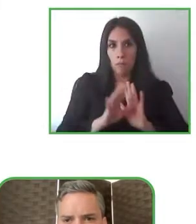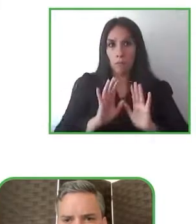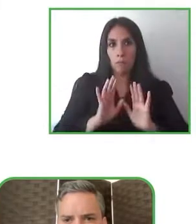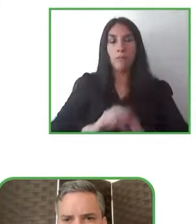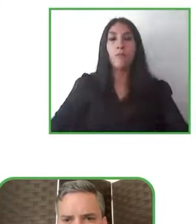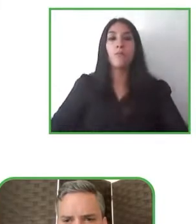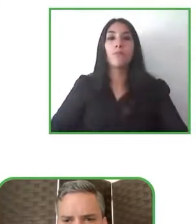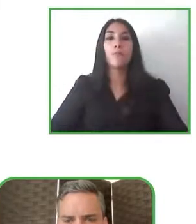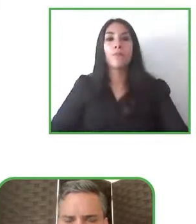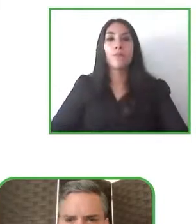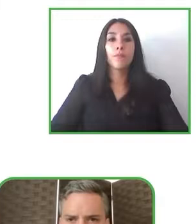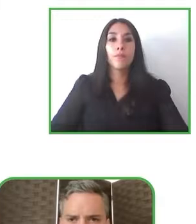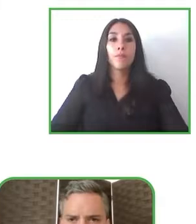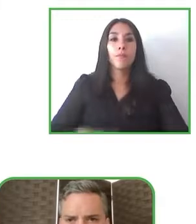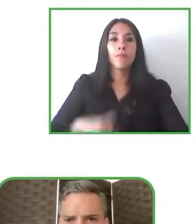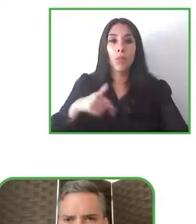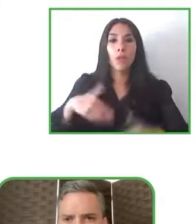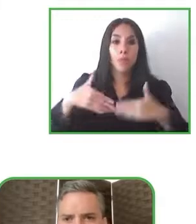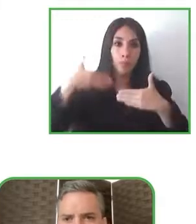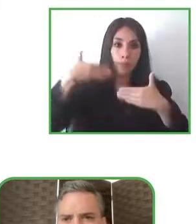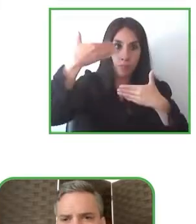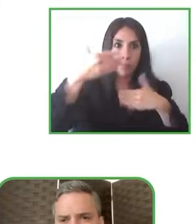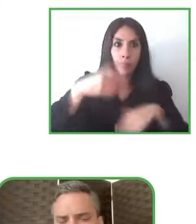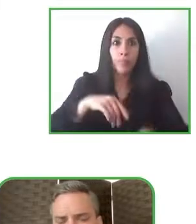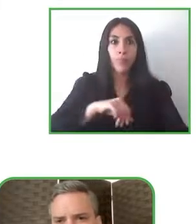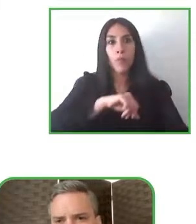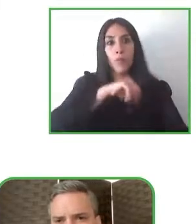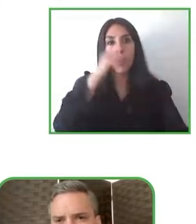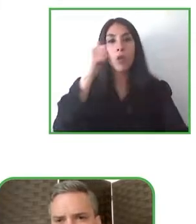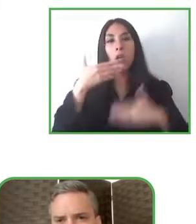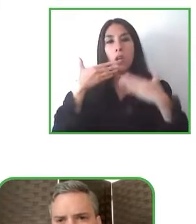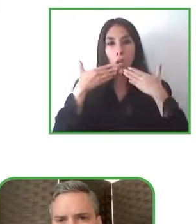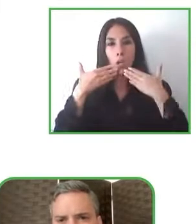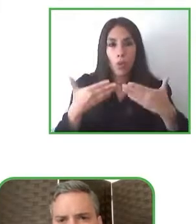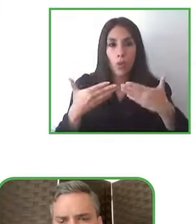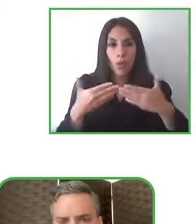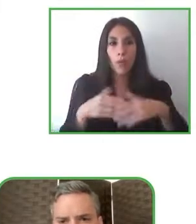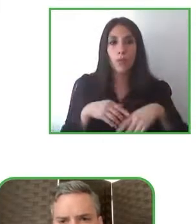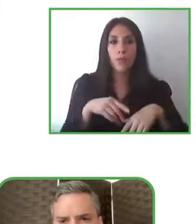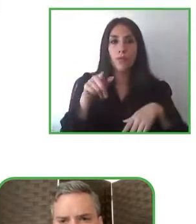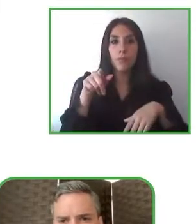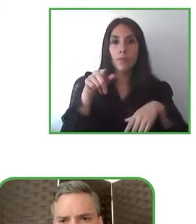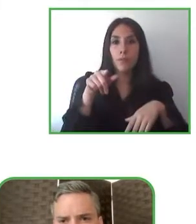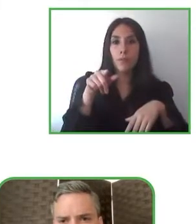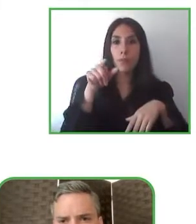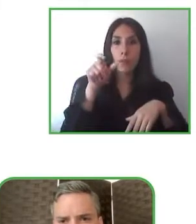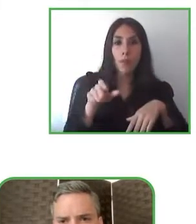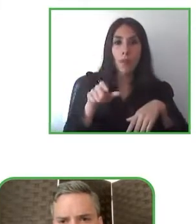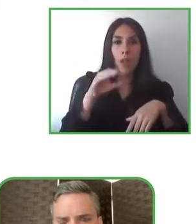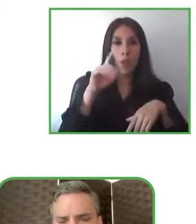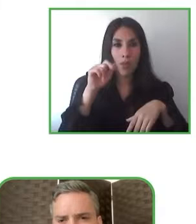Francisca the floor is yours now, and the question is considering that in Chile you